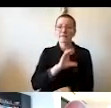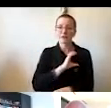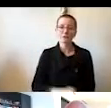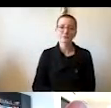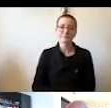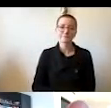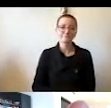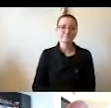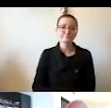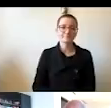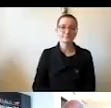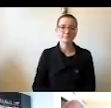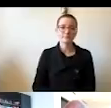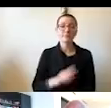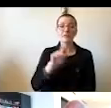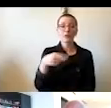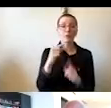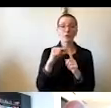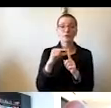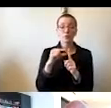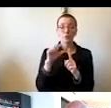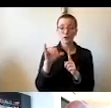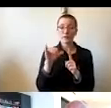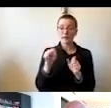The only words that does justice to the State of the University,